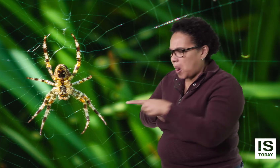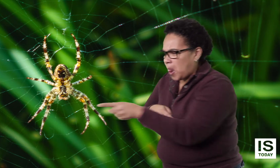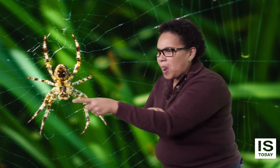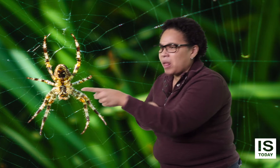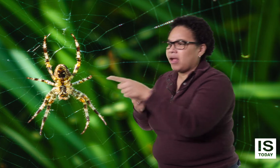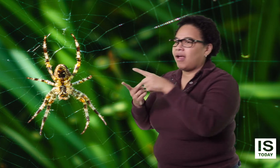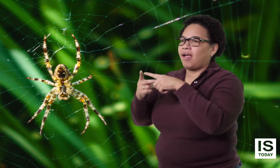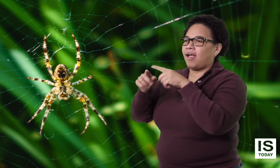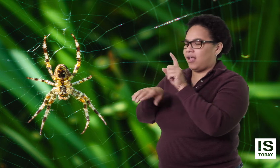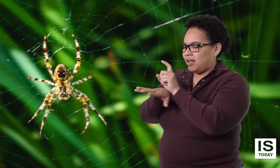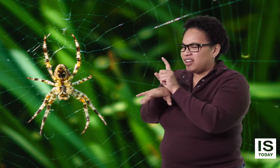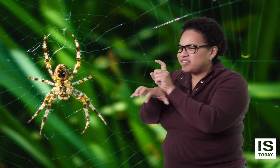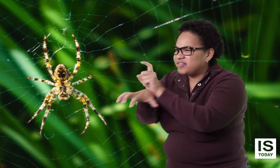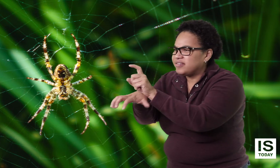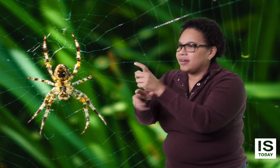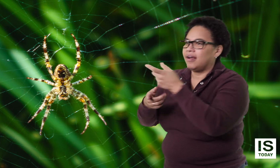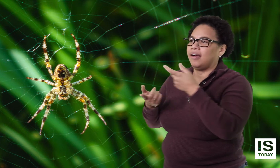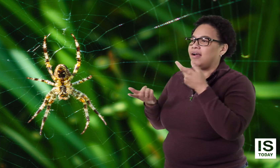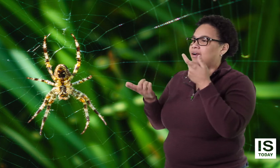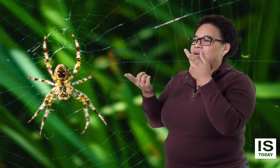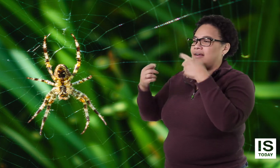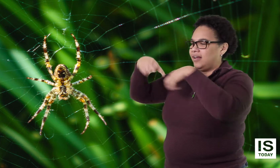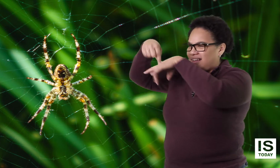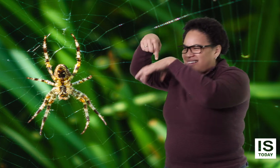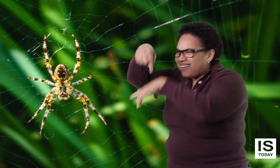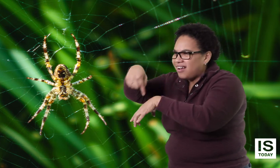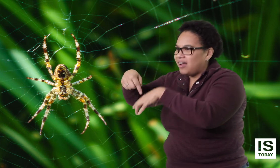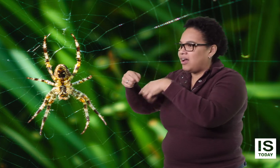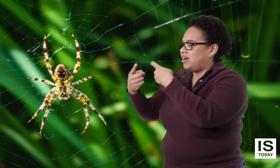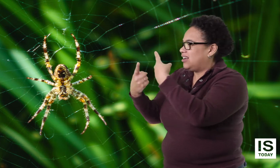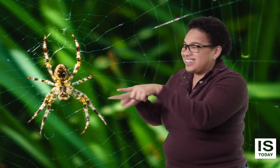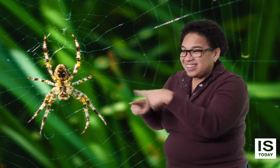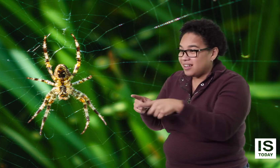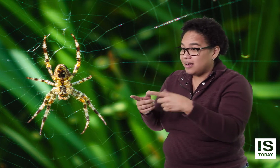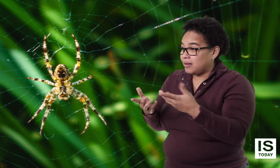scorpion - why? They bite.